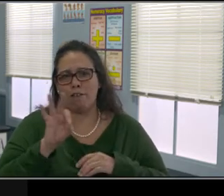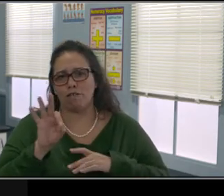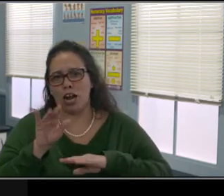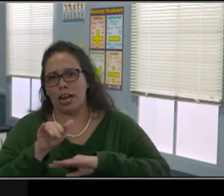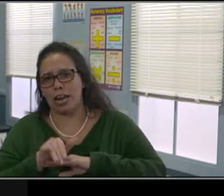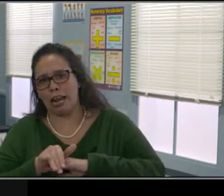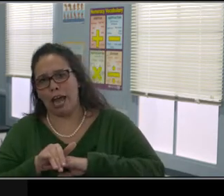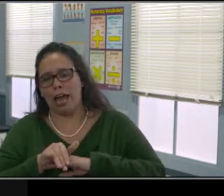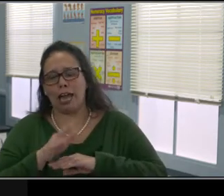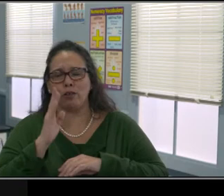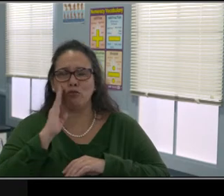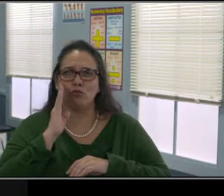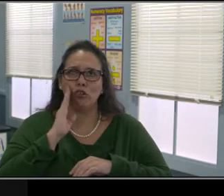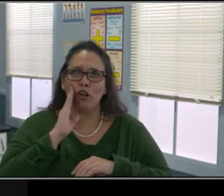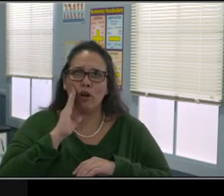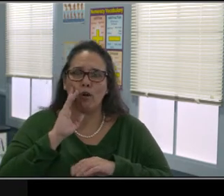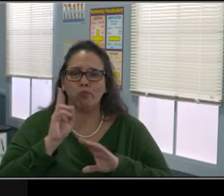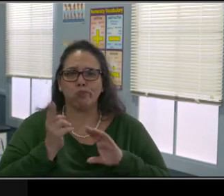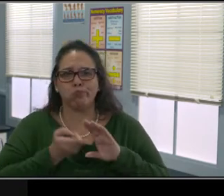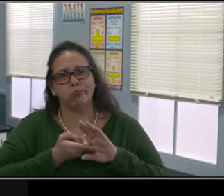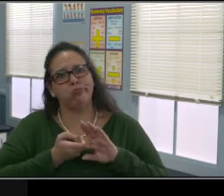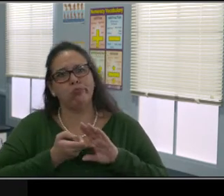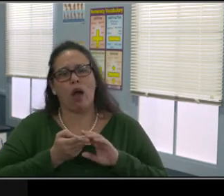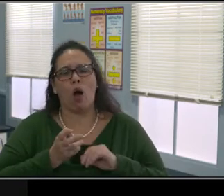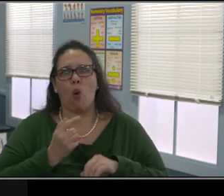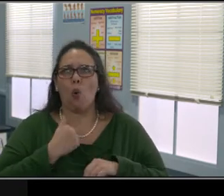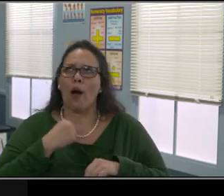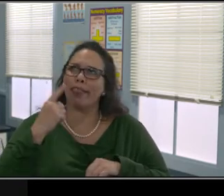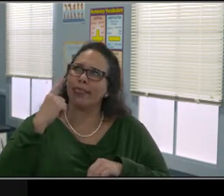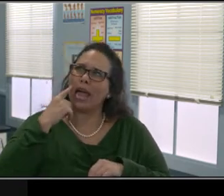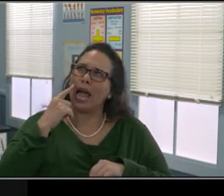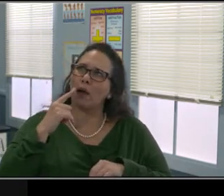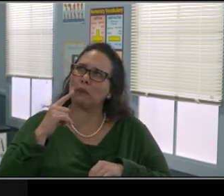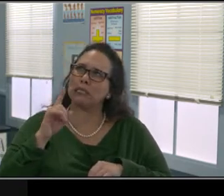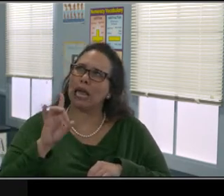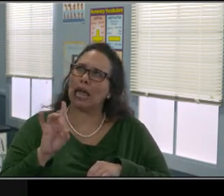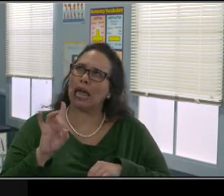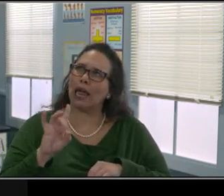And then make agreements for those rewards. Come to an agreement for work completion.